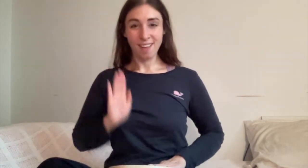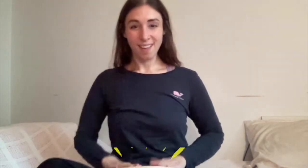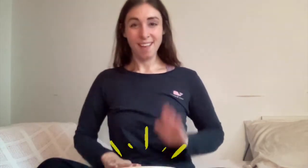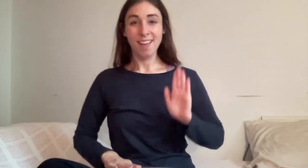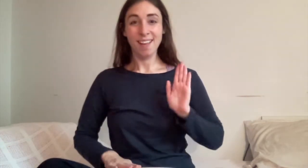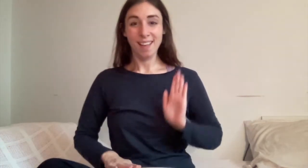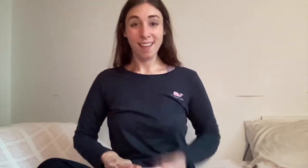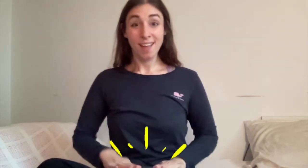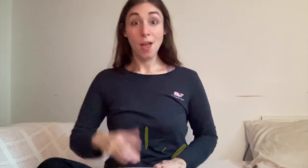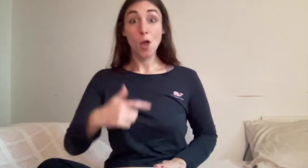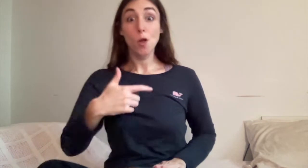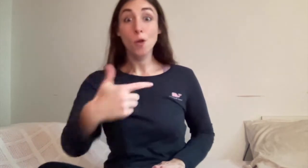Your turn